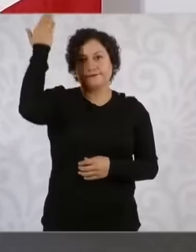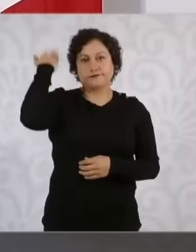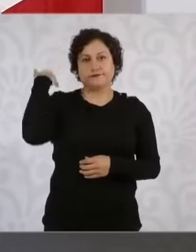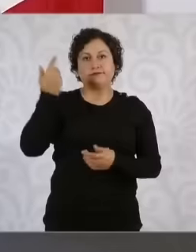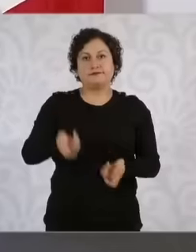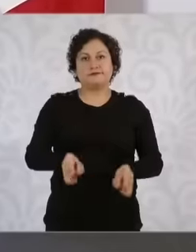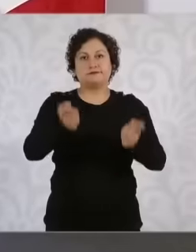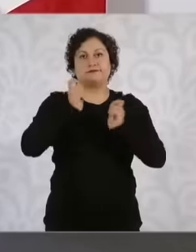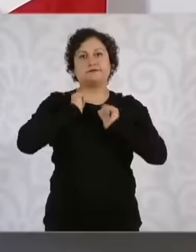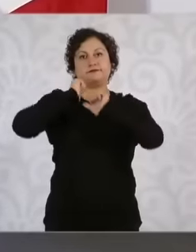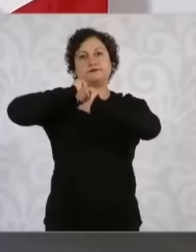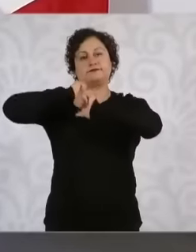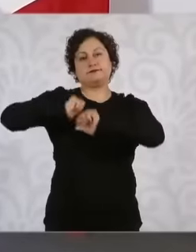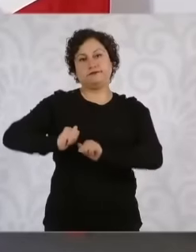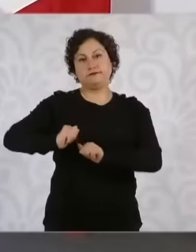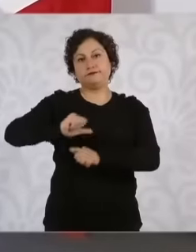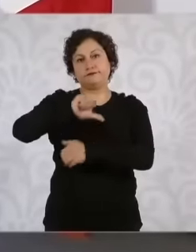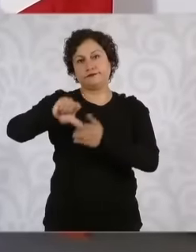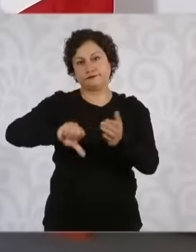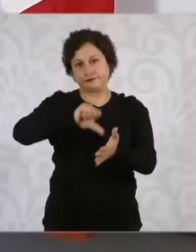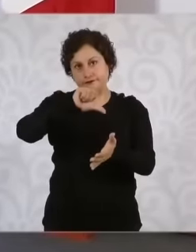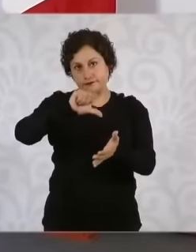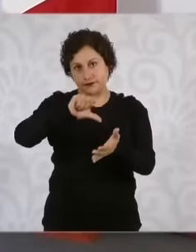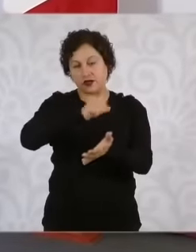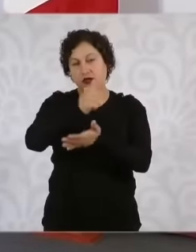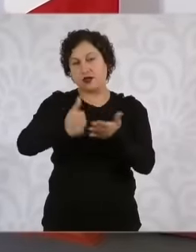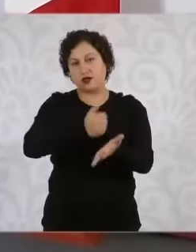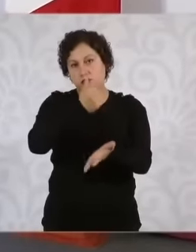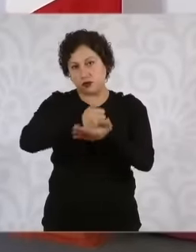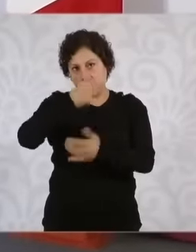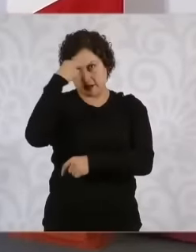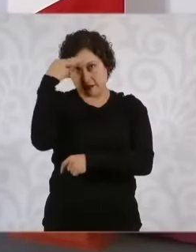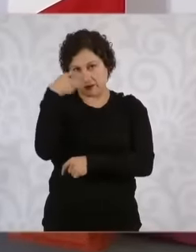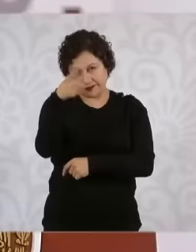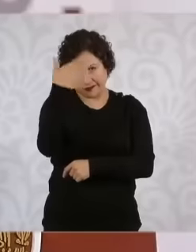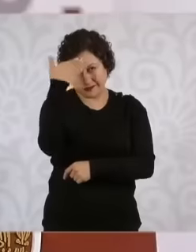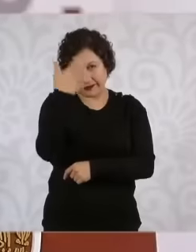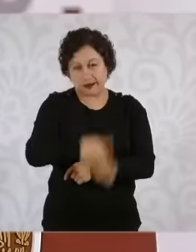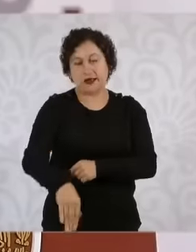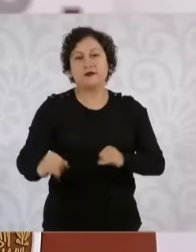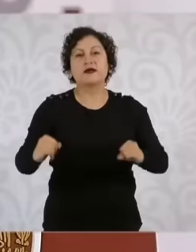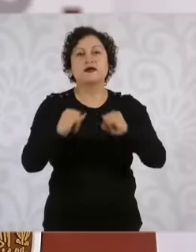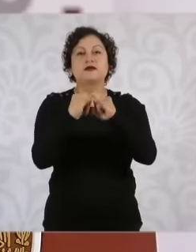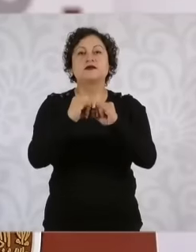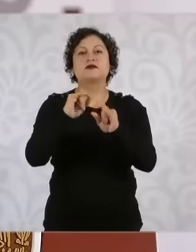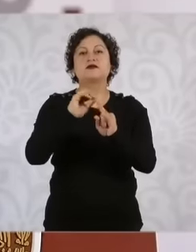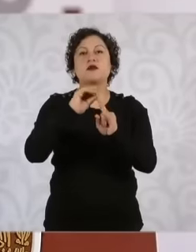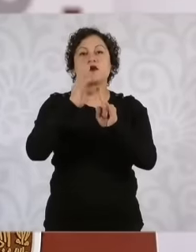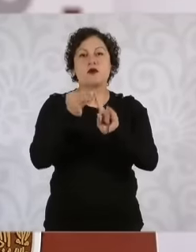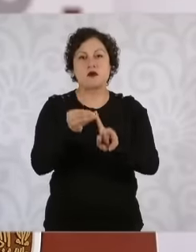copred that is the name of the organization in Mexico City that deals with discrimination A survey was carried out